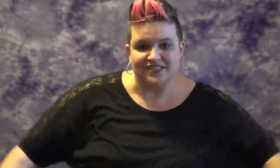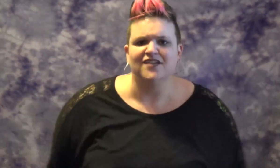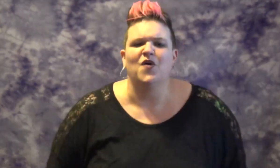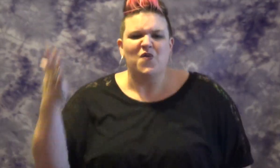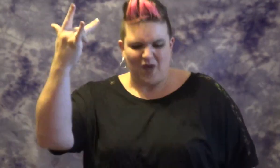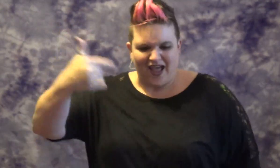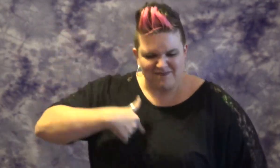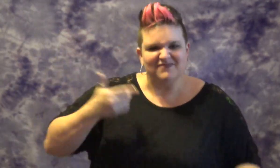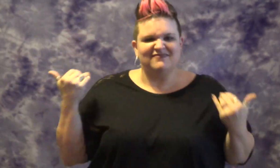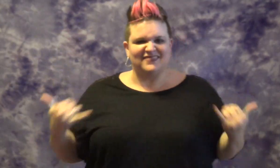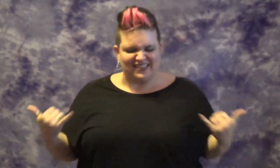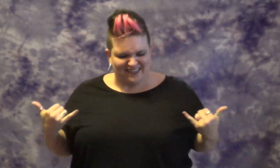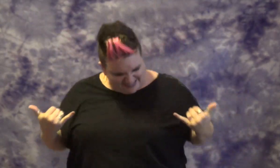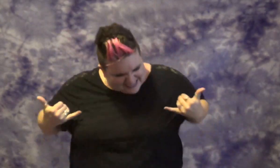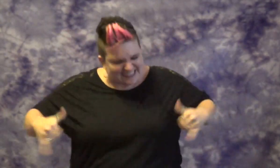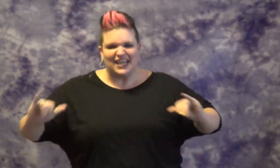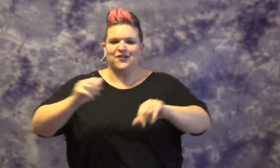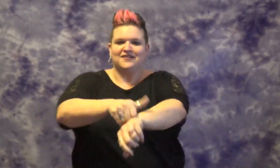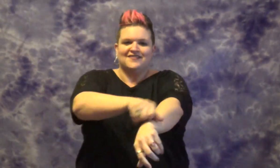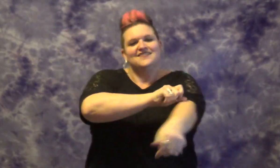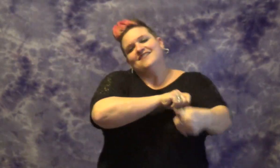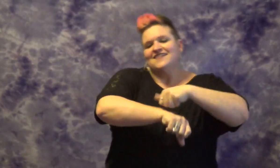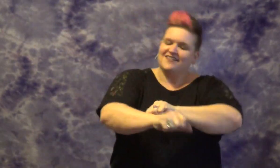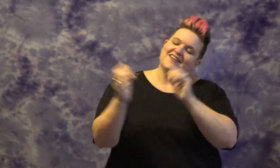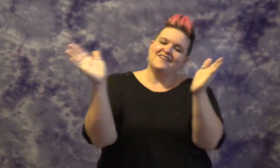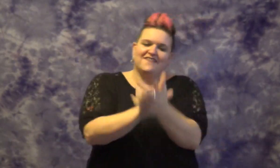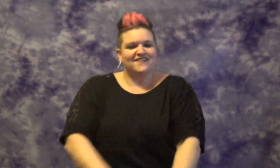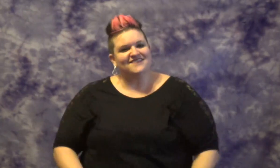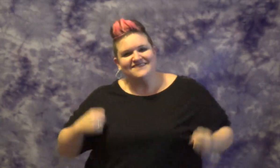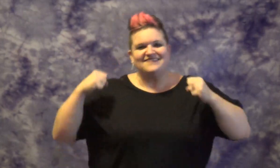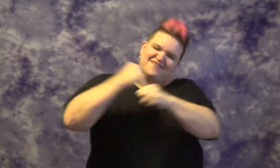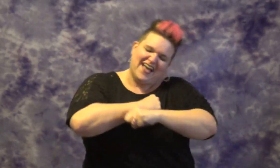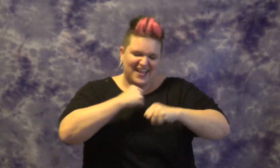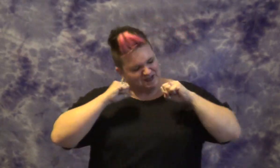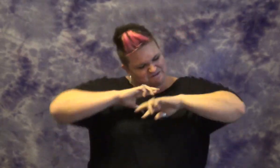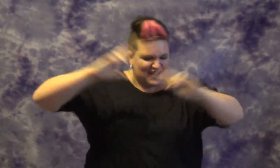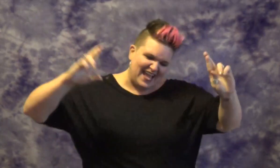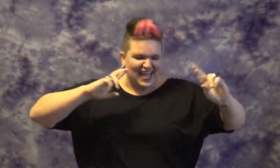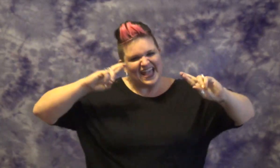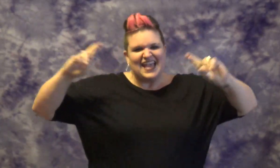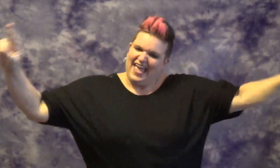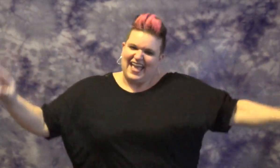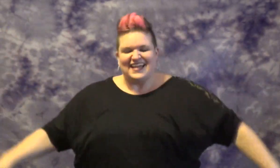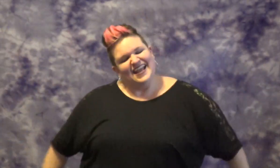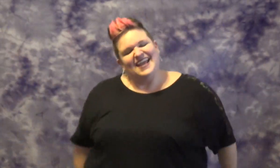WHY ME NOW STILL PULL UP SLEEVES READY FIGHT WILL